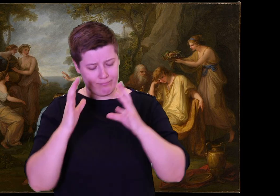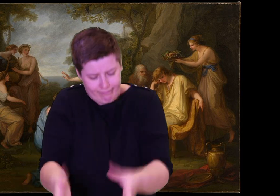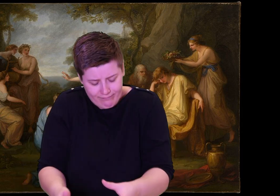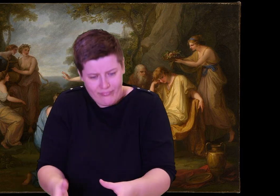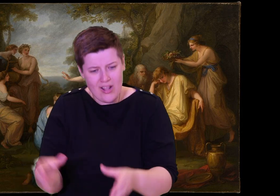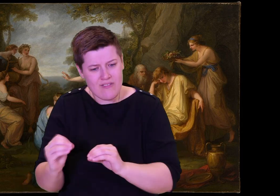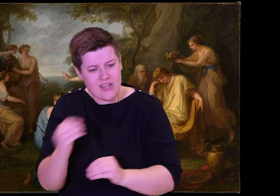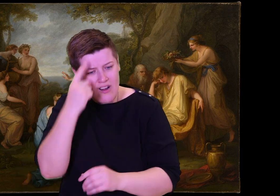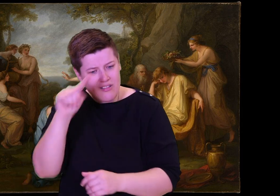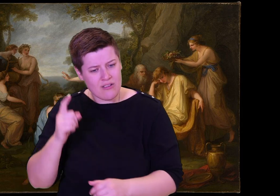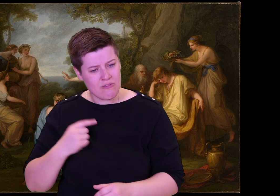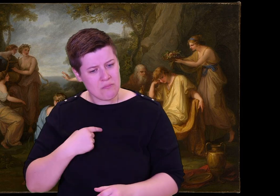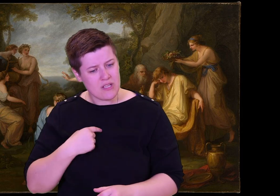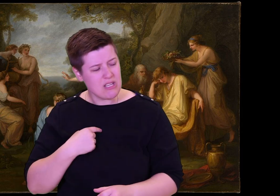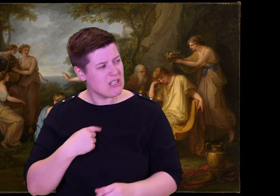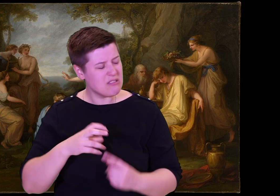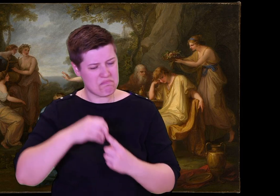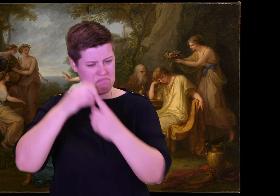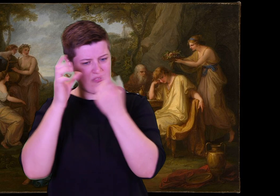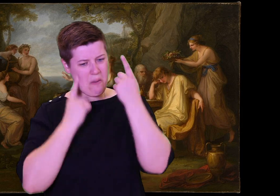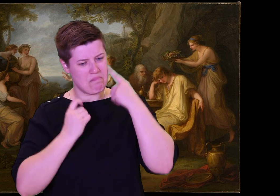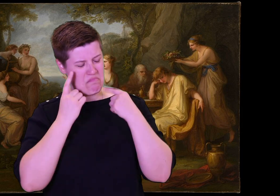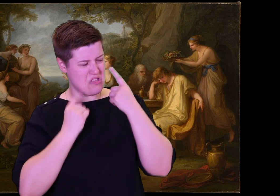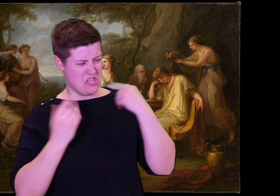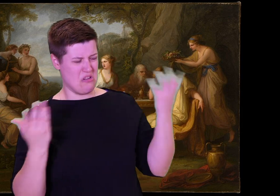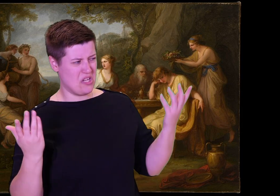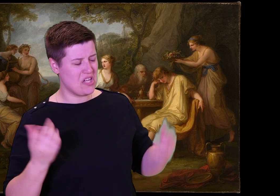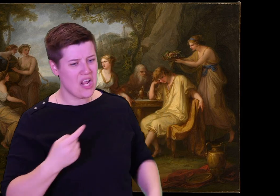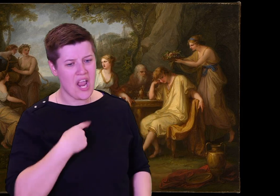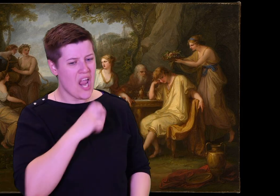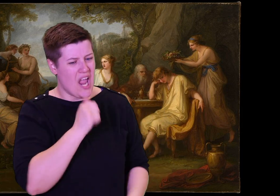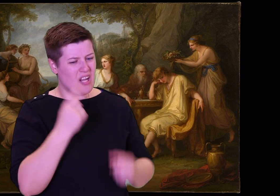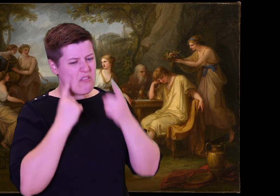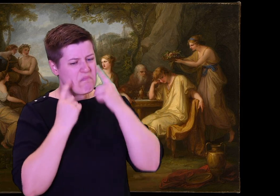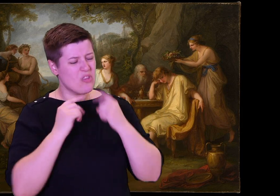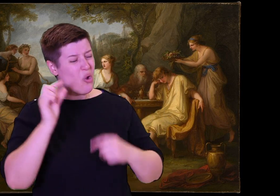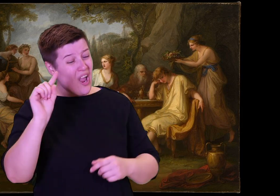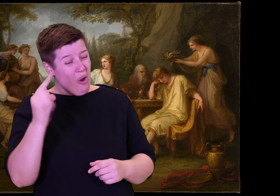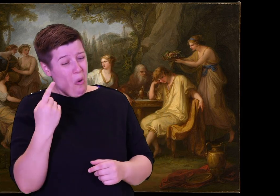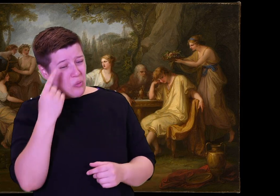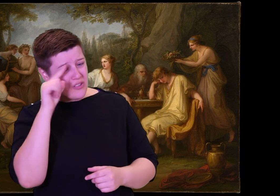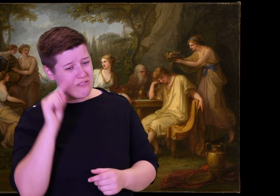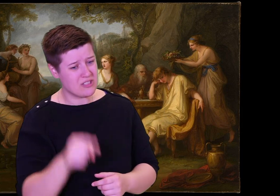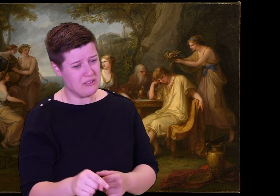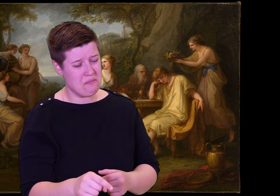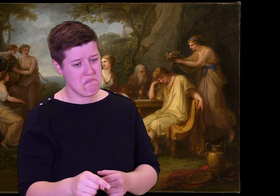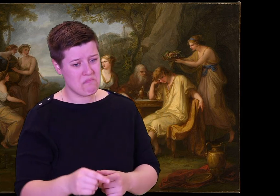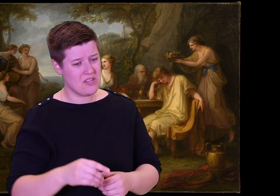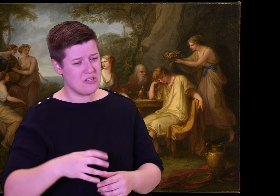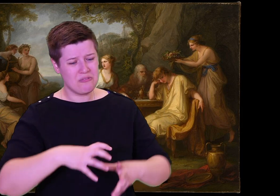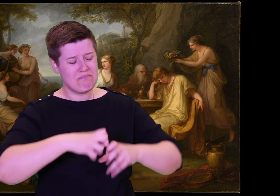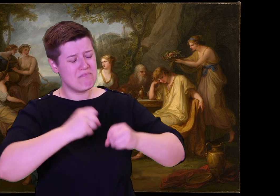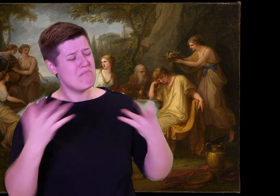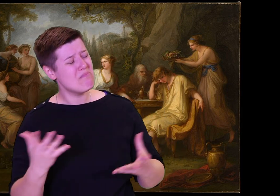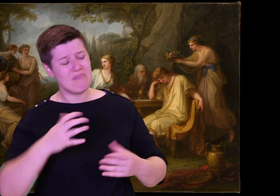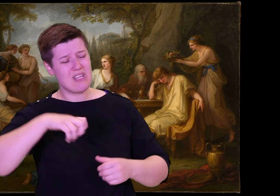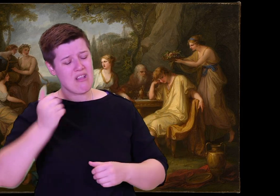But now the winds have seized him, and he is nameless and unknown.